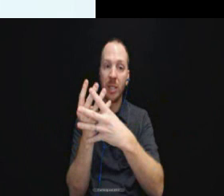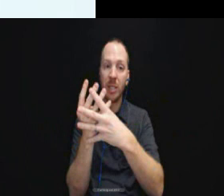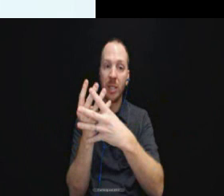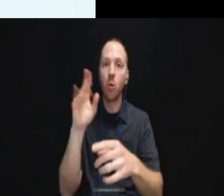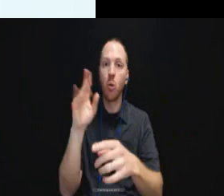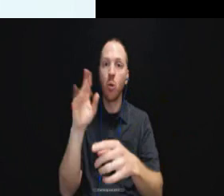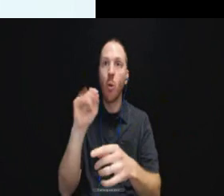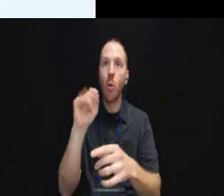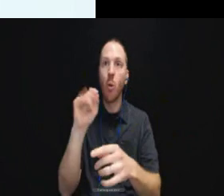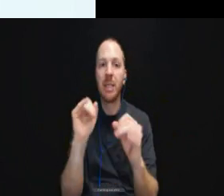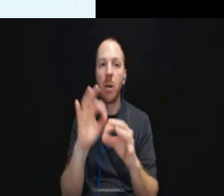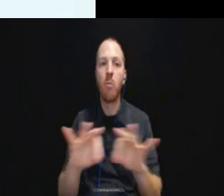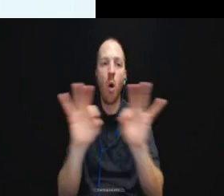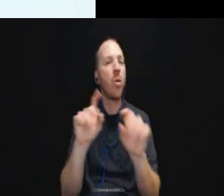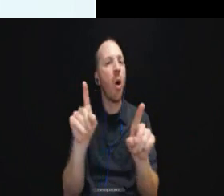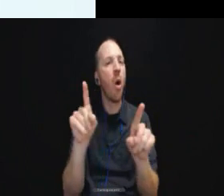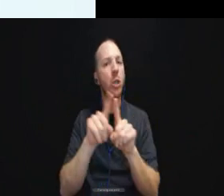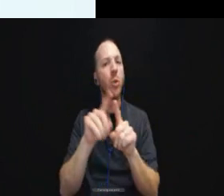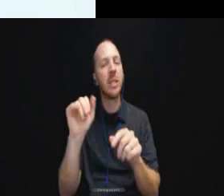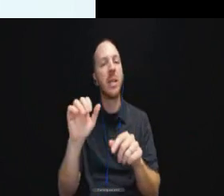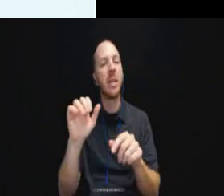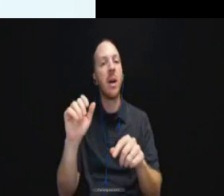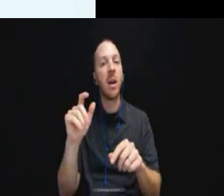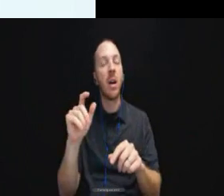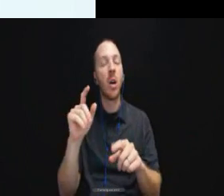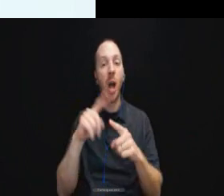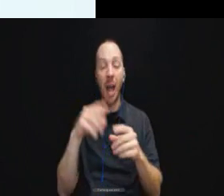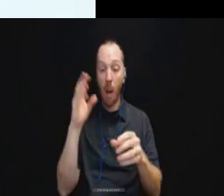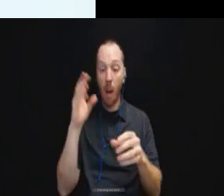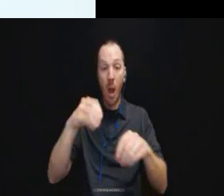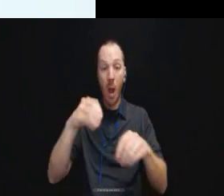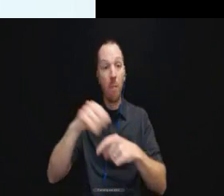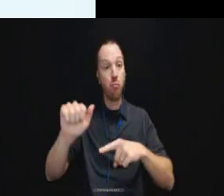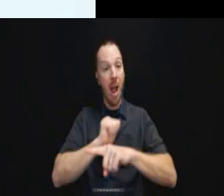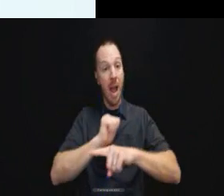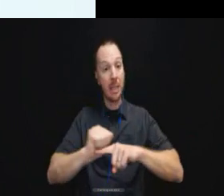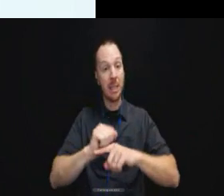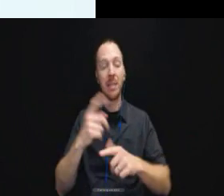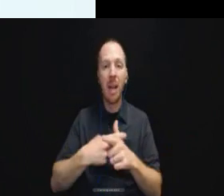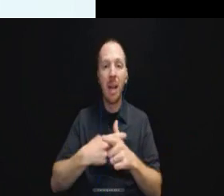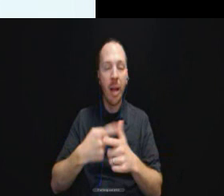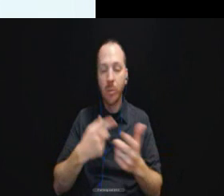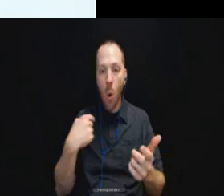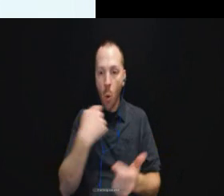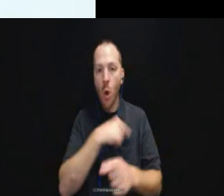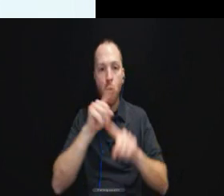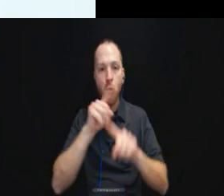And then, of course, the practical matter, sometimes when we rely on other individuals,